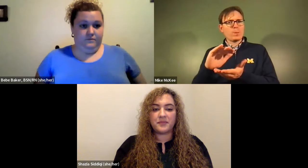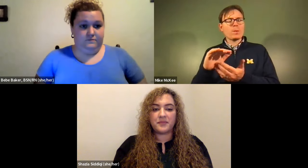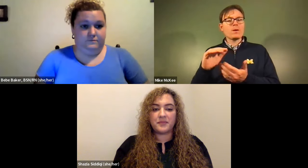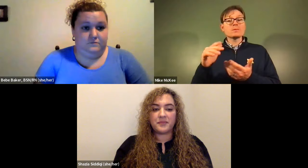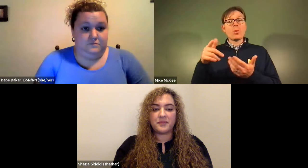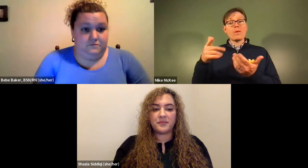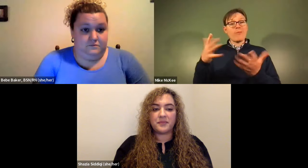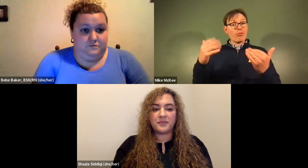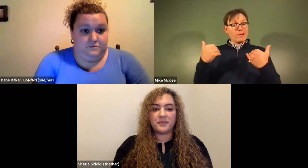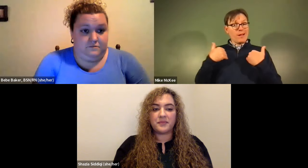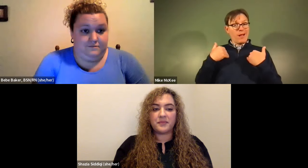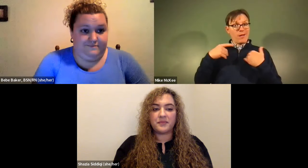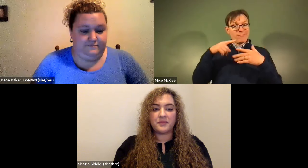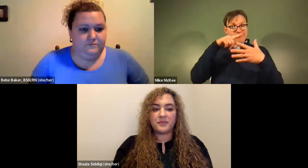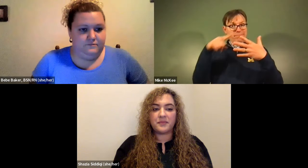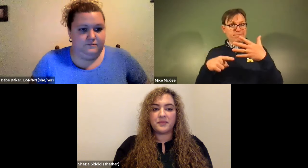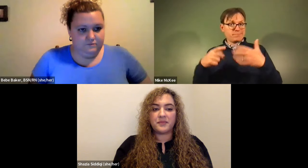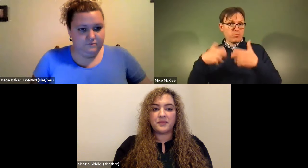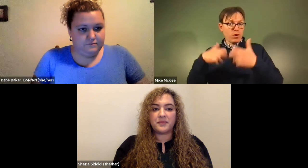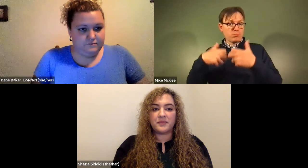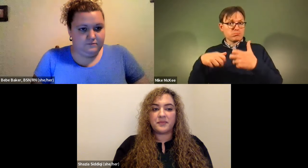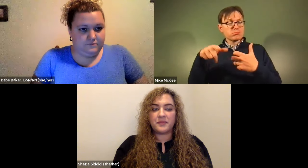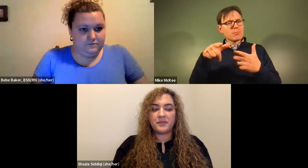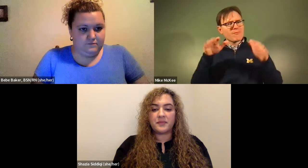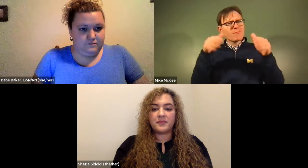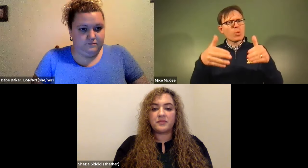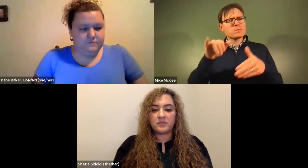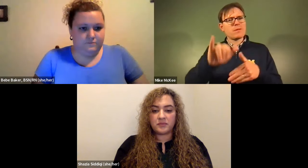James Cech: quitting smoking all of those things can reduce your risk for high blood pressure.